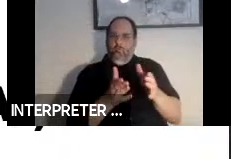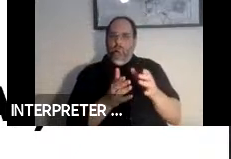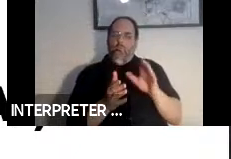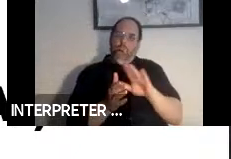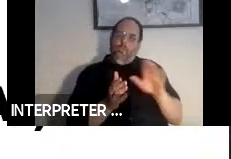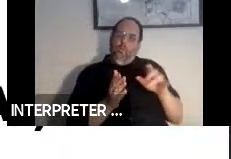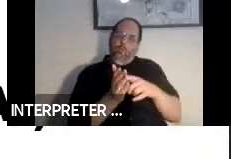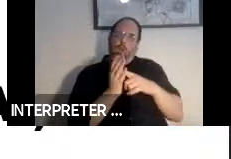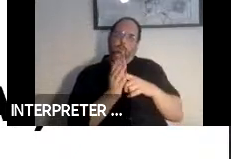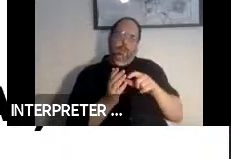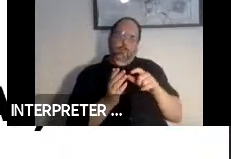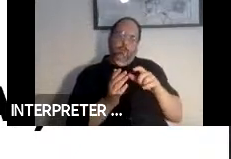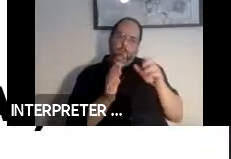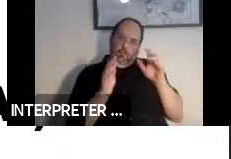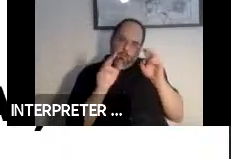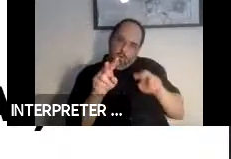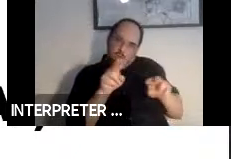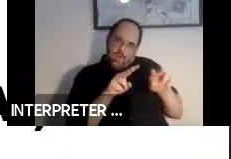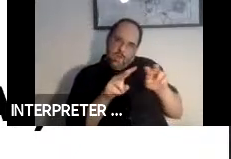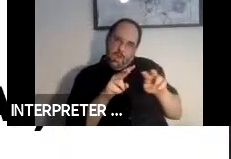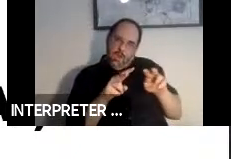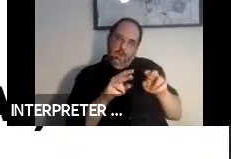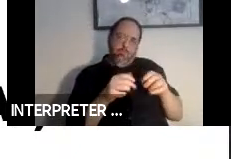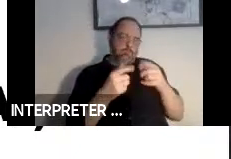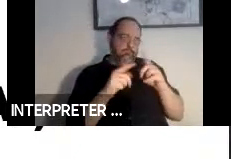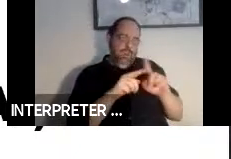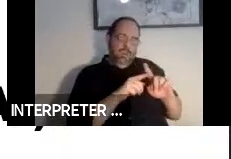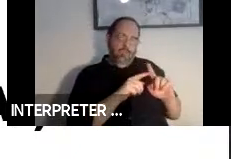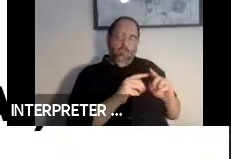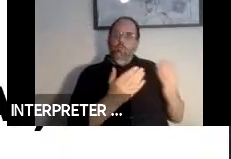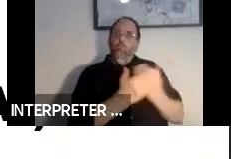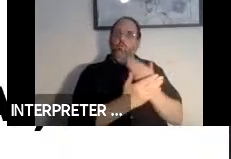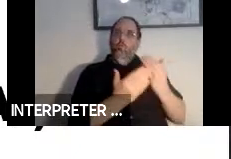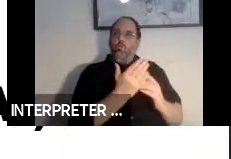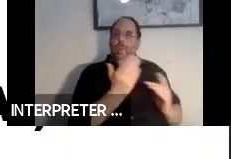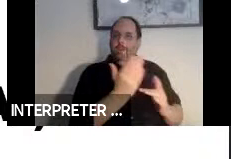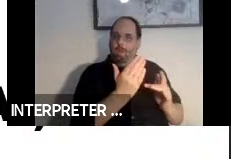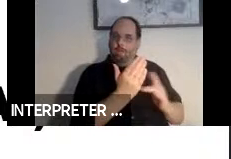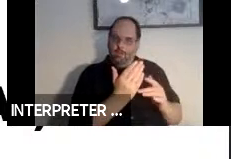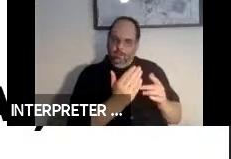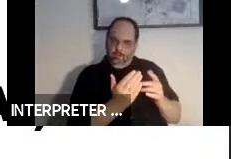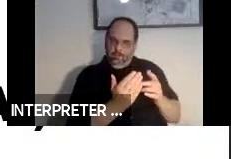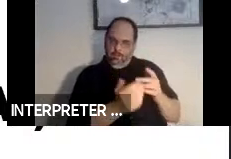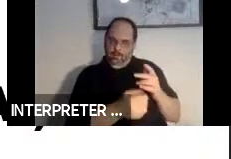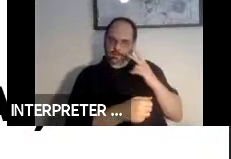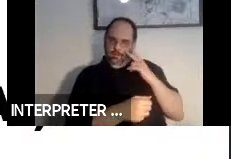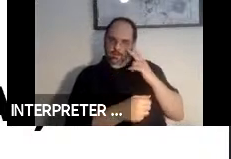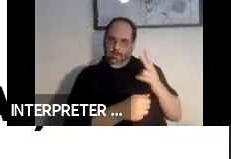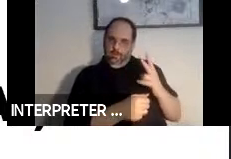oversee best array of emerging technologies. And how the work they accumulated over the